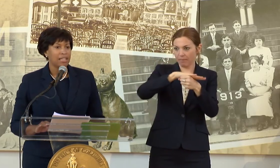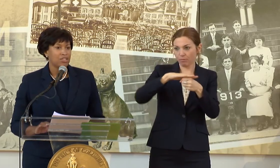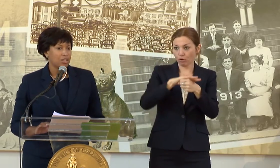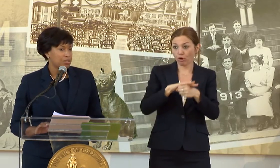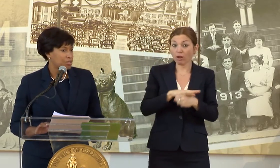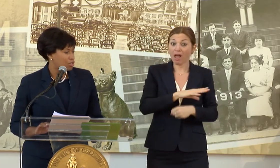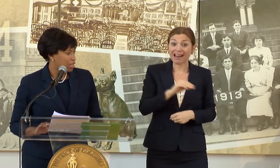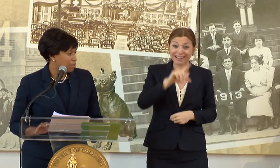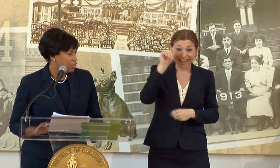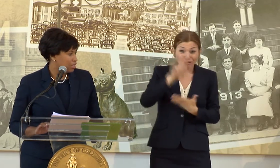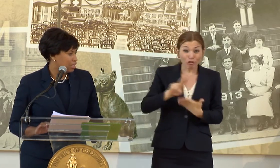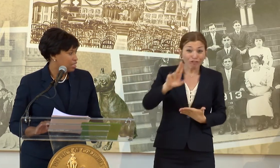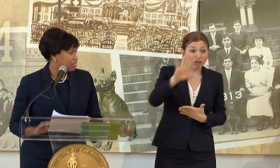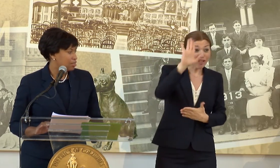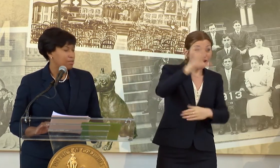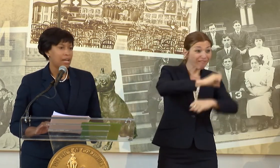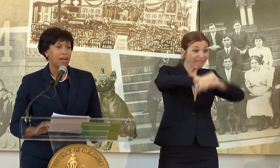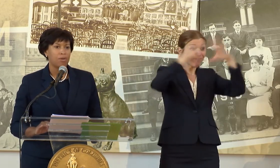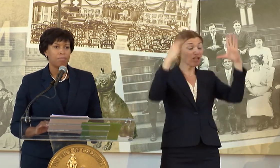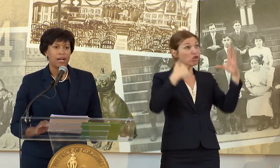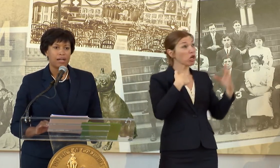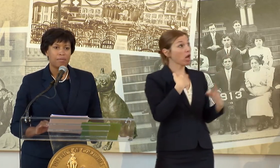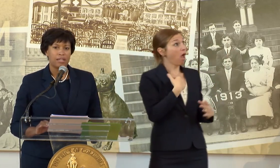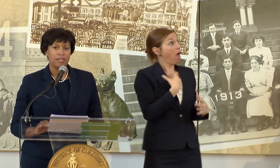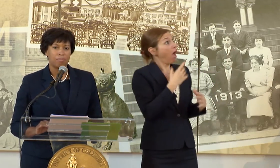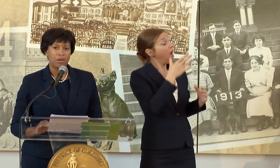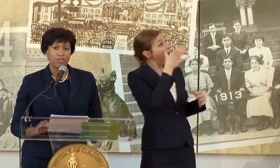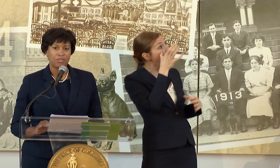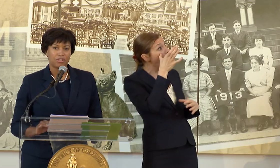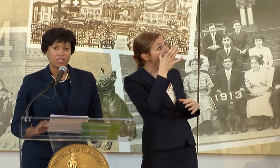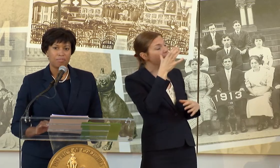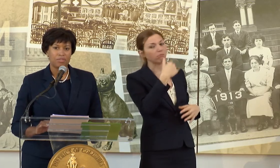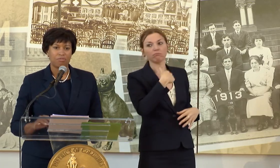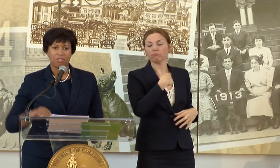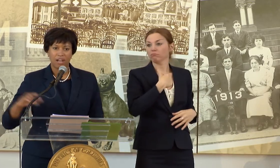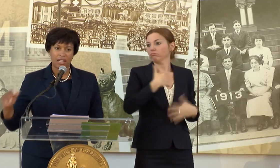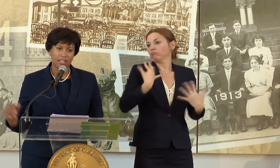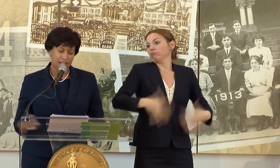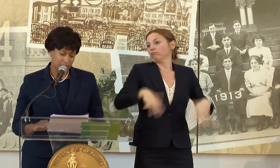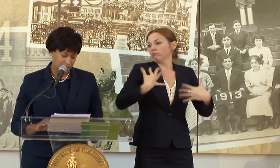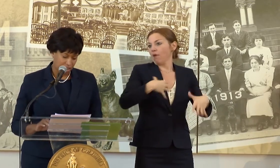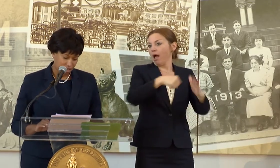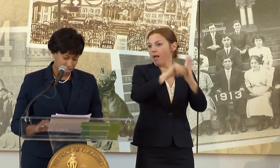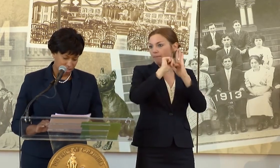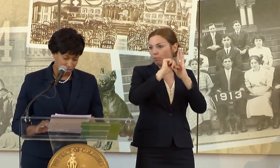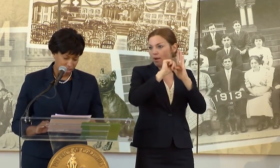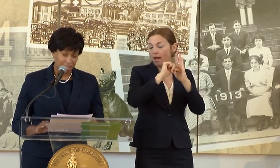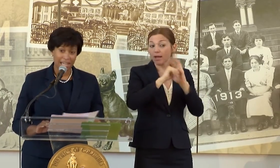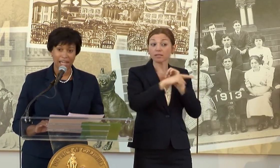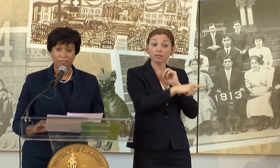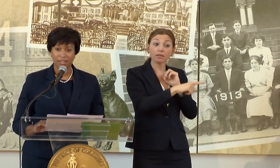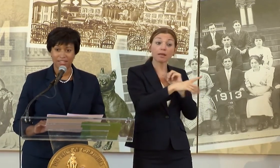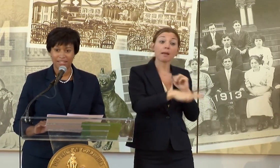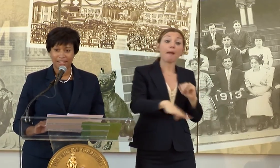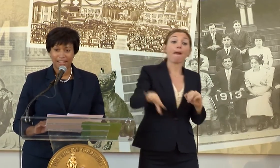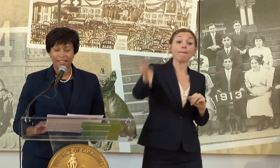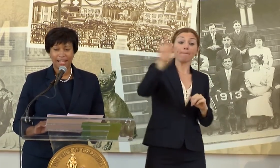WHEN THEY CHOSE JBG TO HELP IN THE PARTNERSHIP TO REVITALIZE THE AREAS AROUND THE CAMPUS,